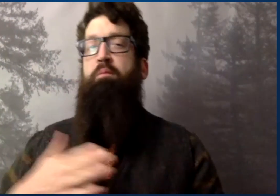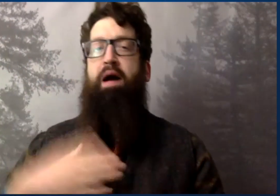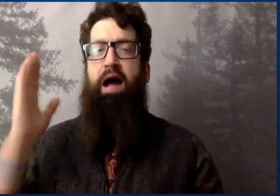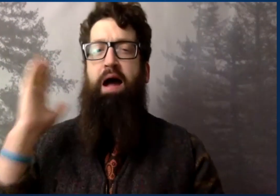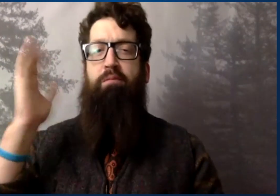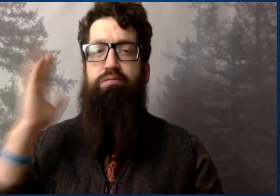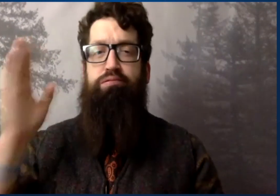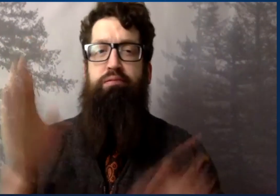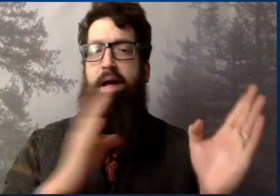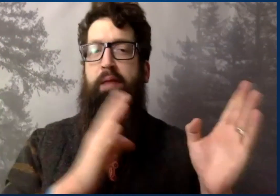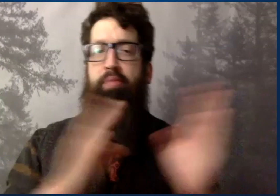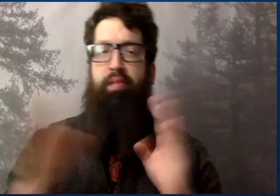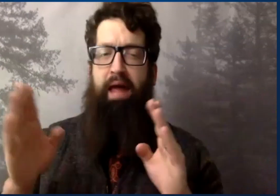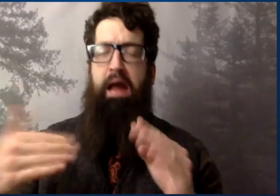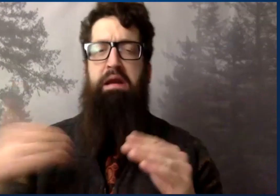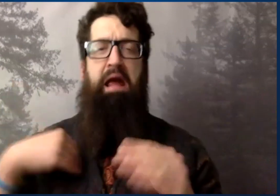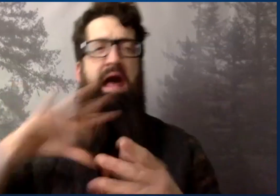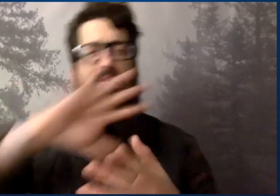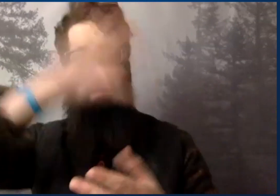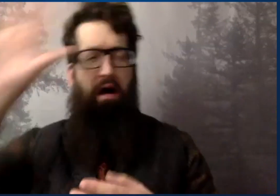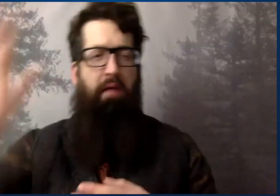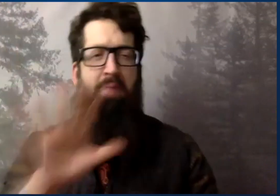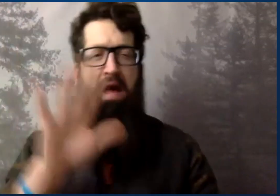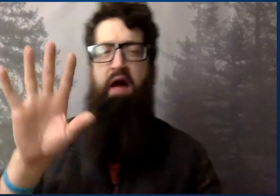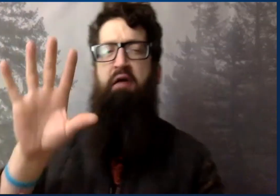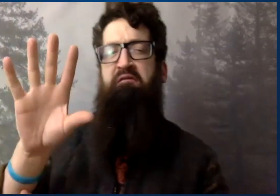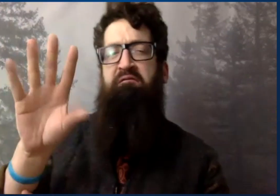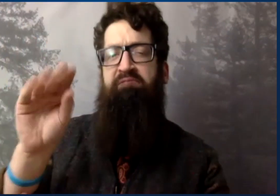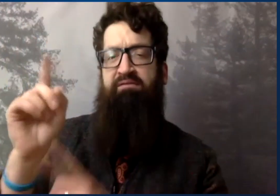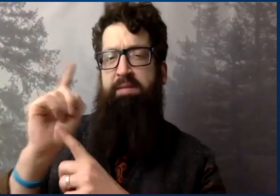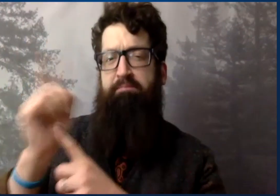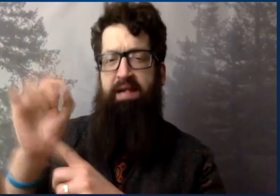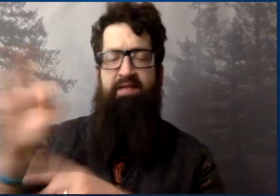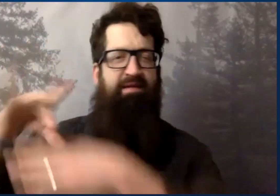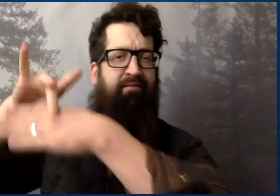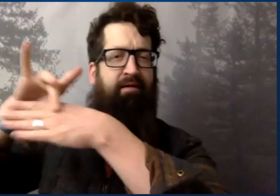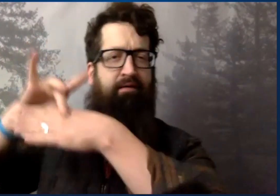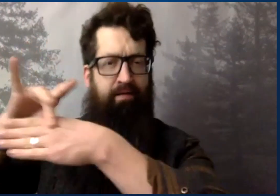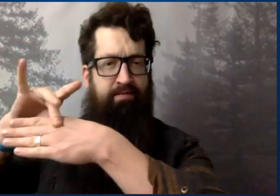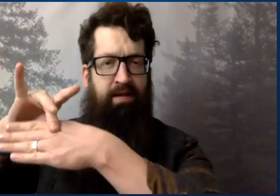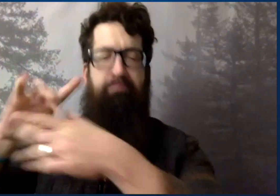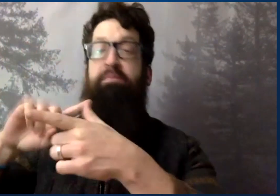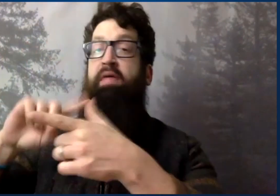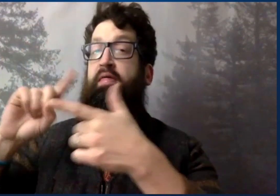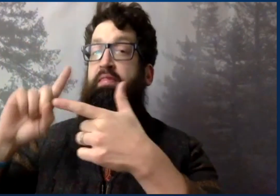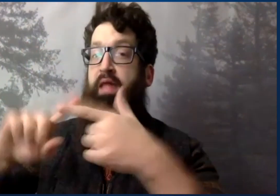at the end of the session, about 50 minutes was what I'll be